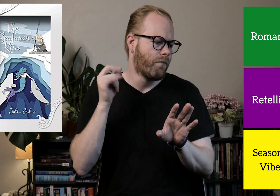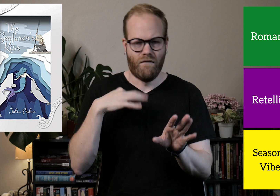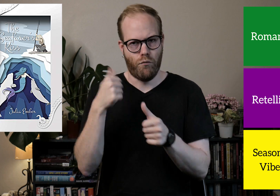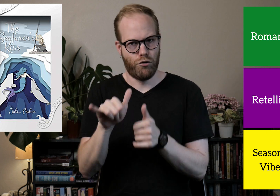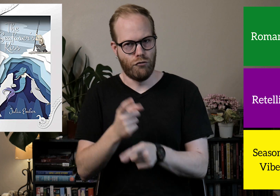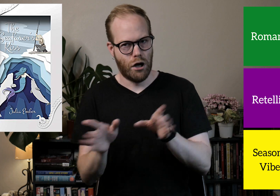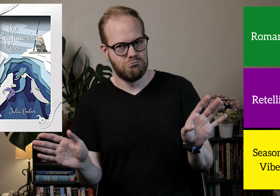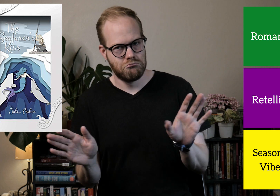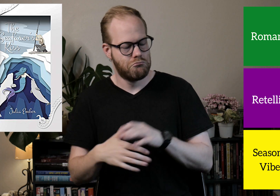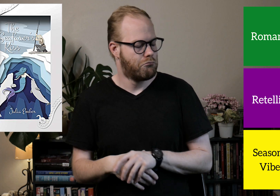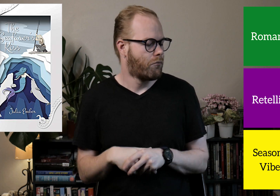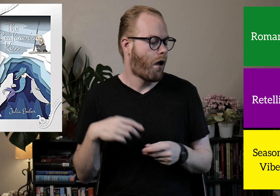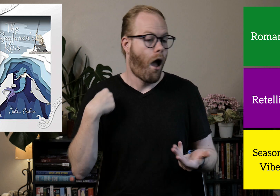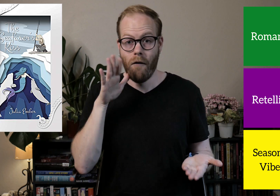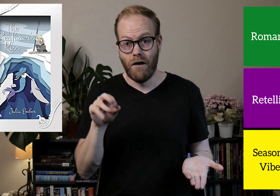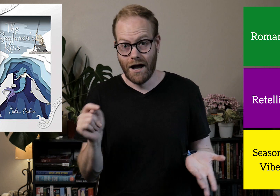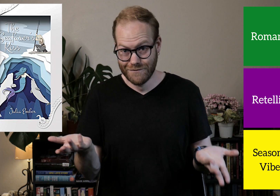If I remember that right. I'll find out!